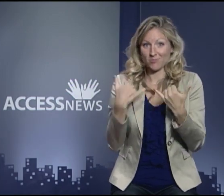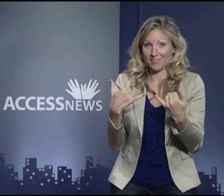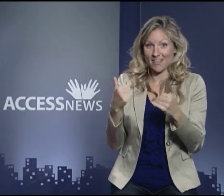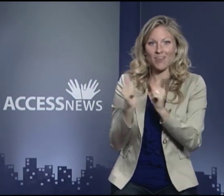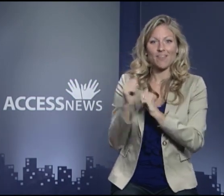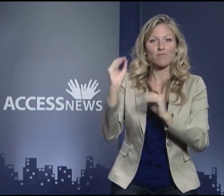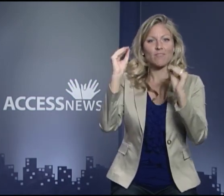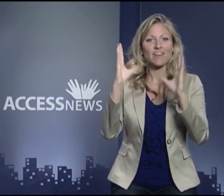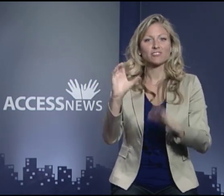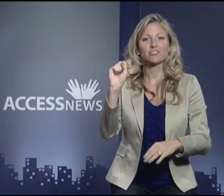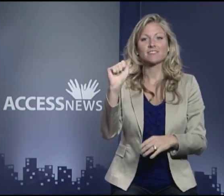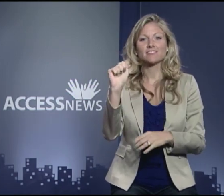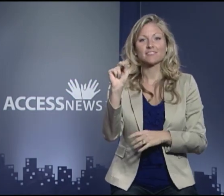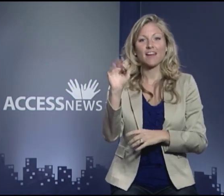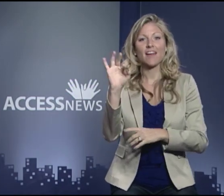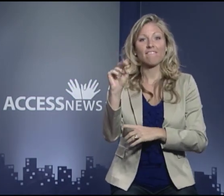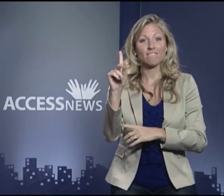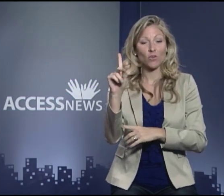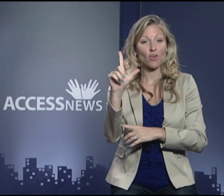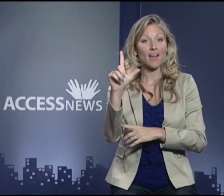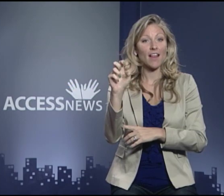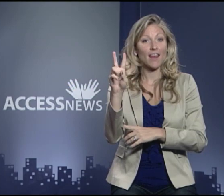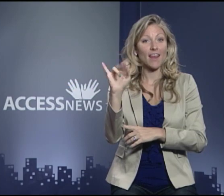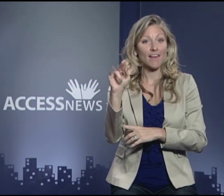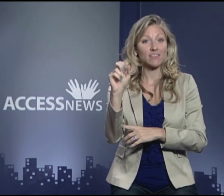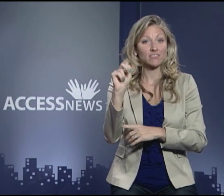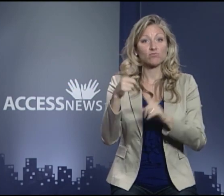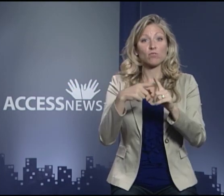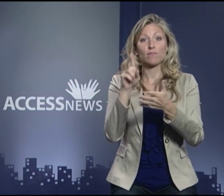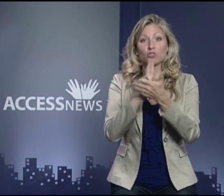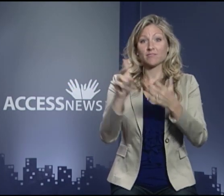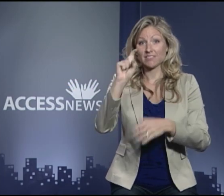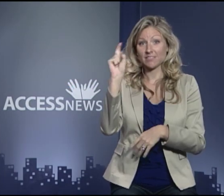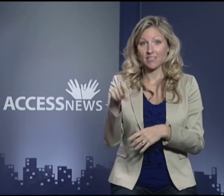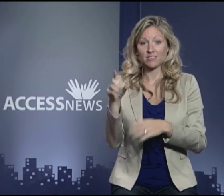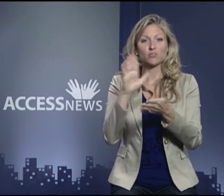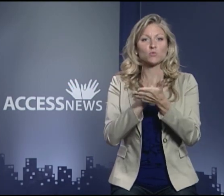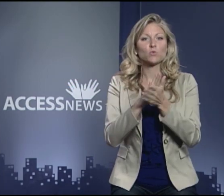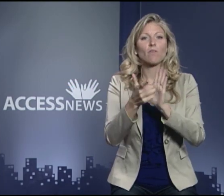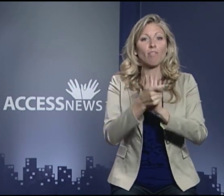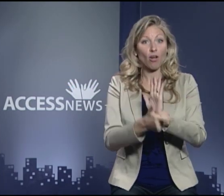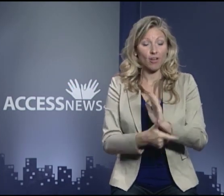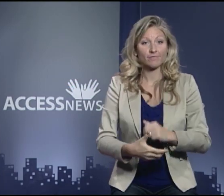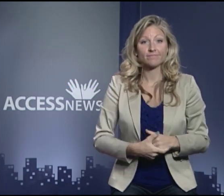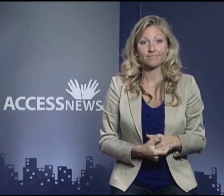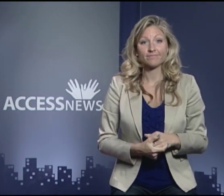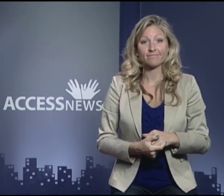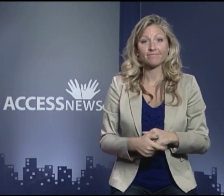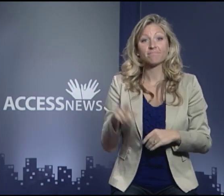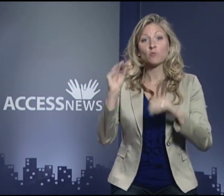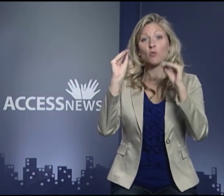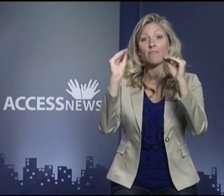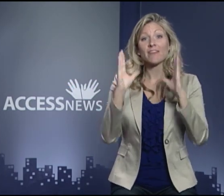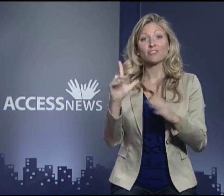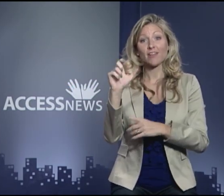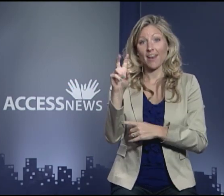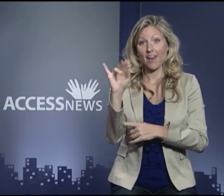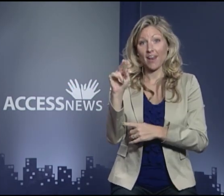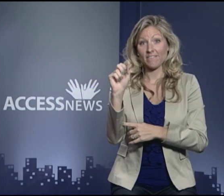Explore this and more with us as we talk with Professor Sanford Levinson from the University of Texas' School of Law.